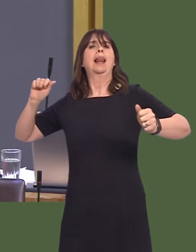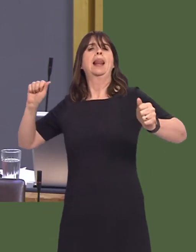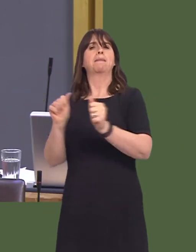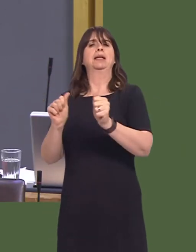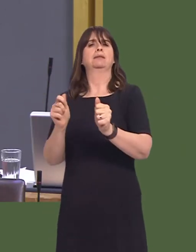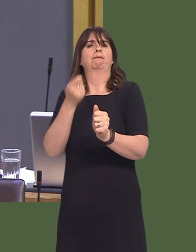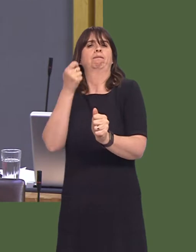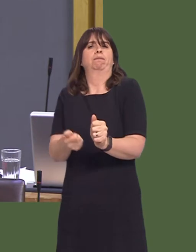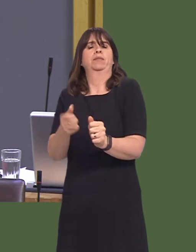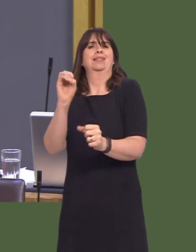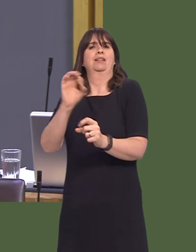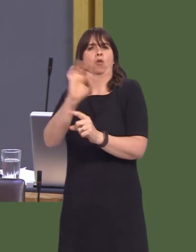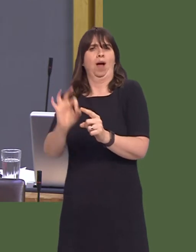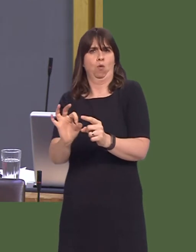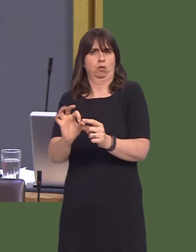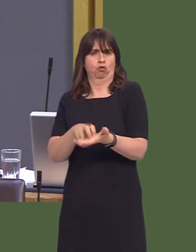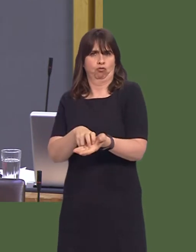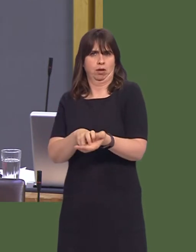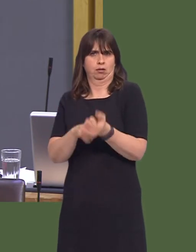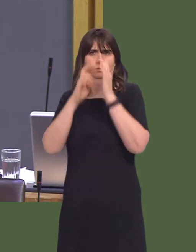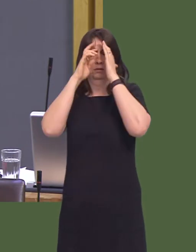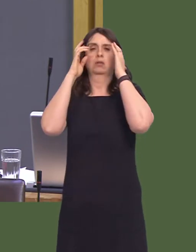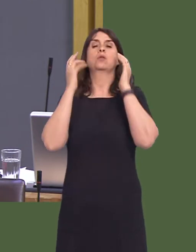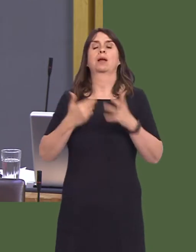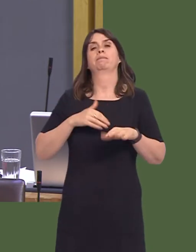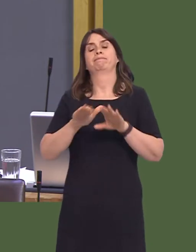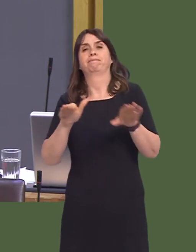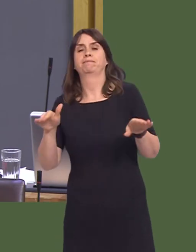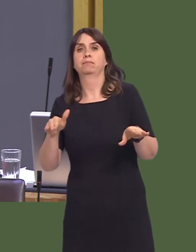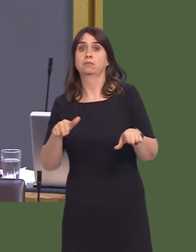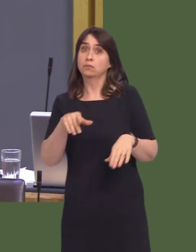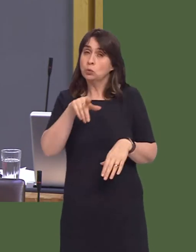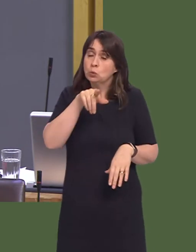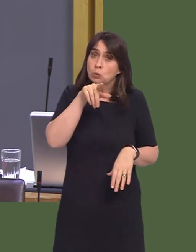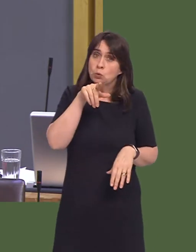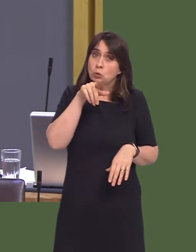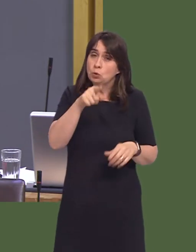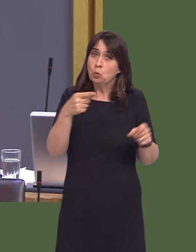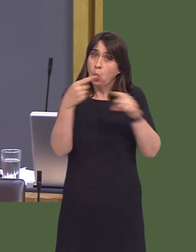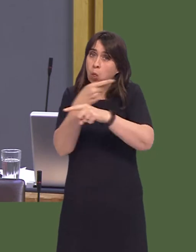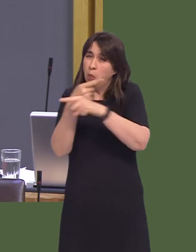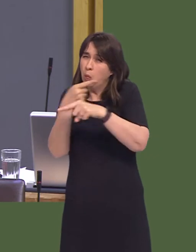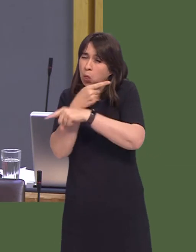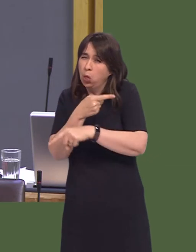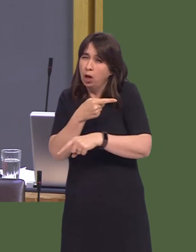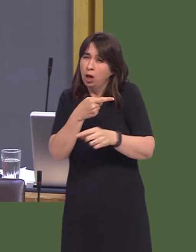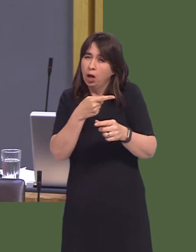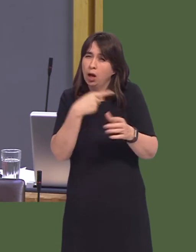So, let me put a simple question to you, First Minister: did you mislead people, or was it